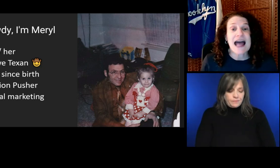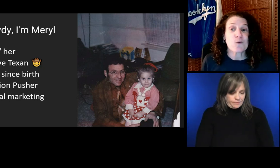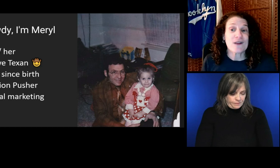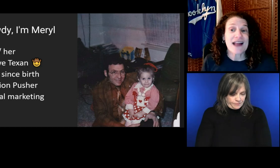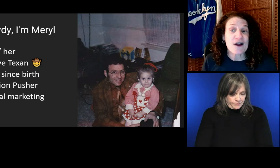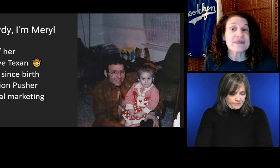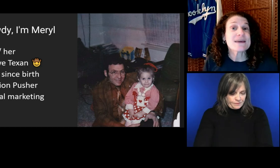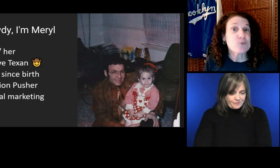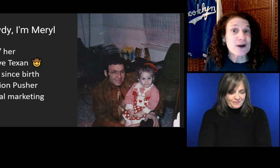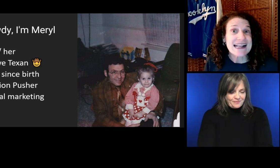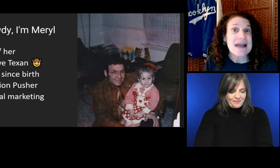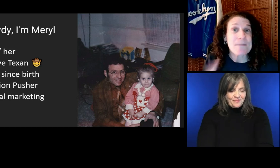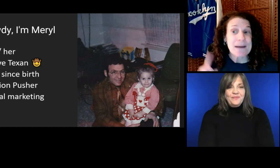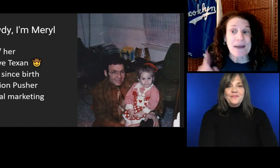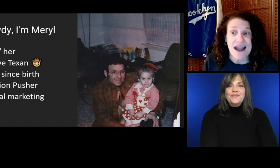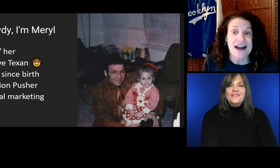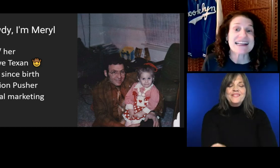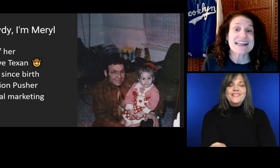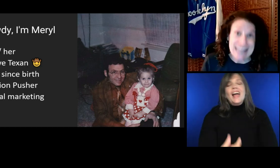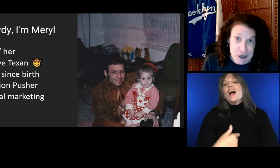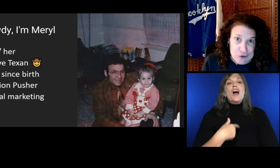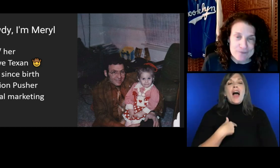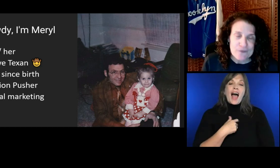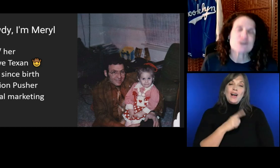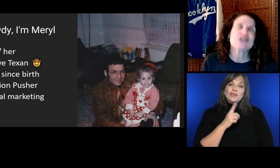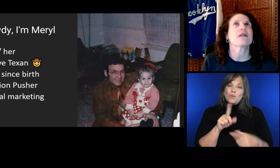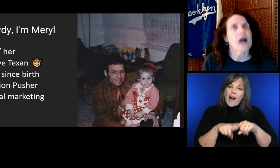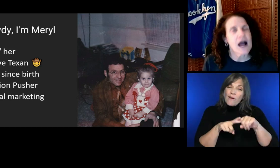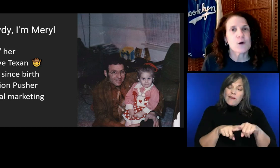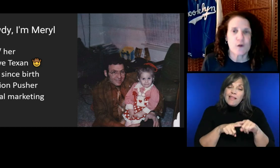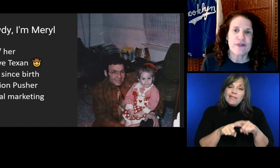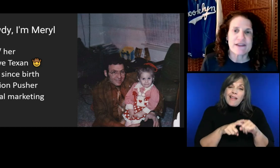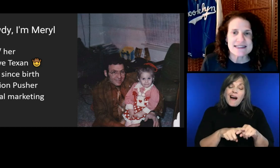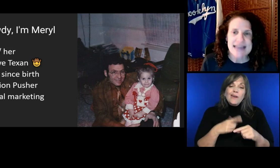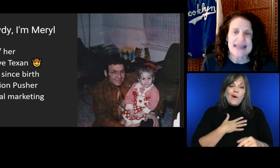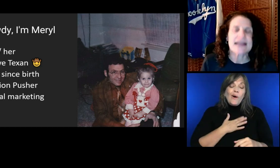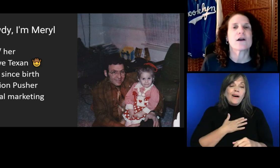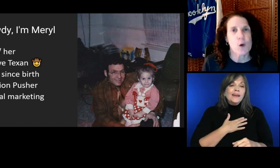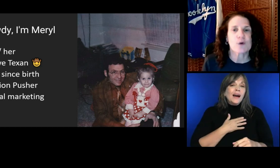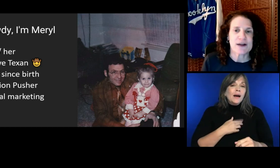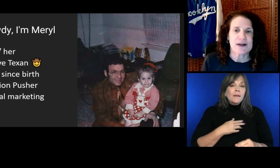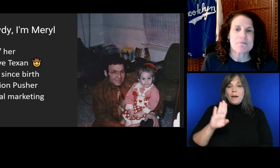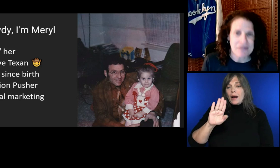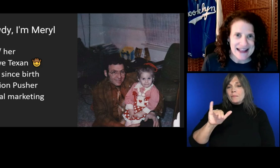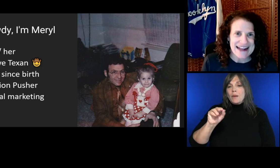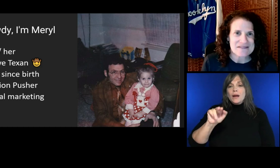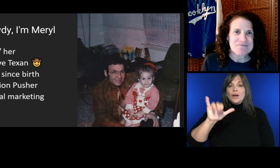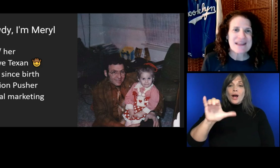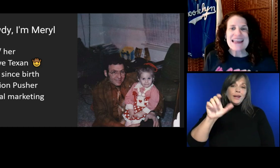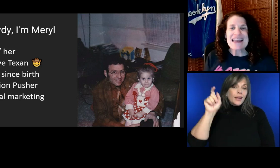I rely on lipreading and my bionic ear, which is a lot cooler than saying cochlear implant.